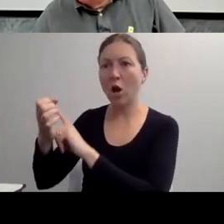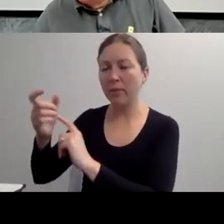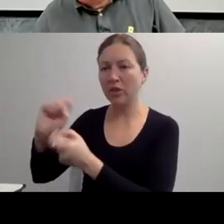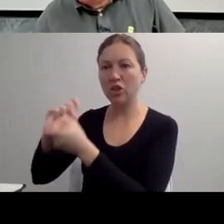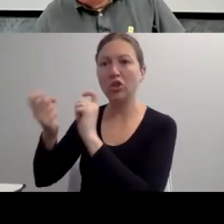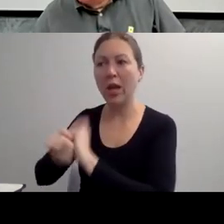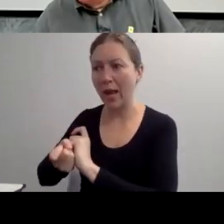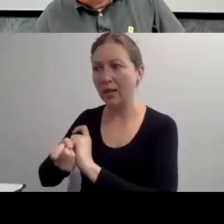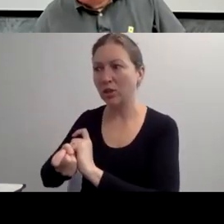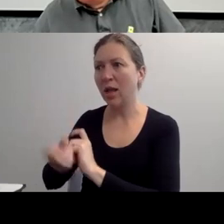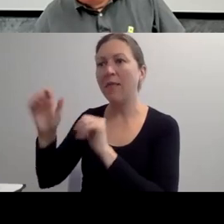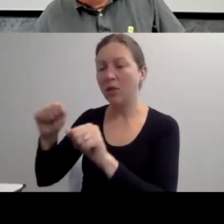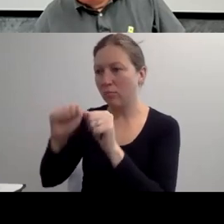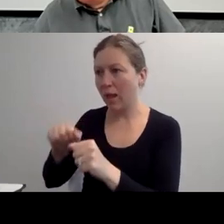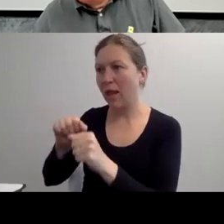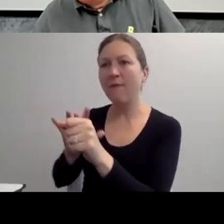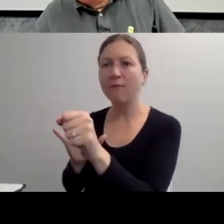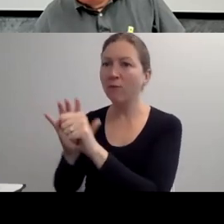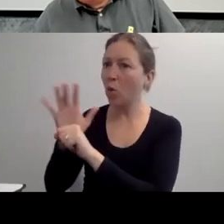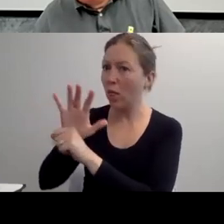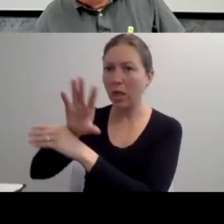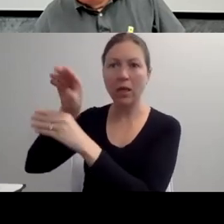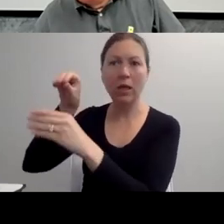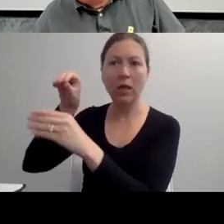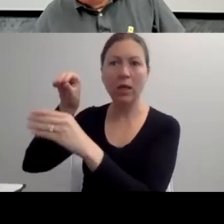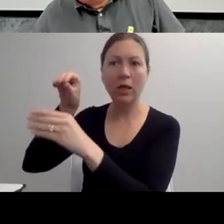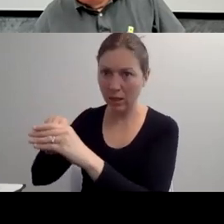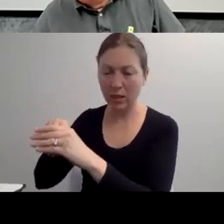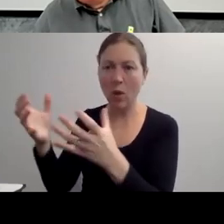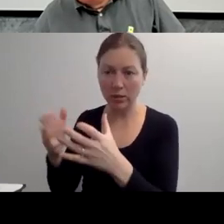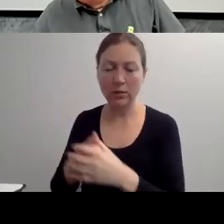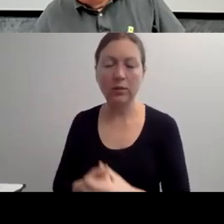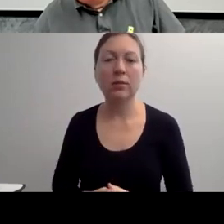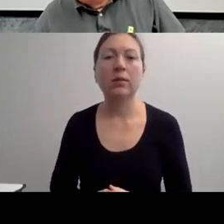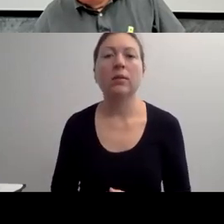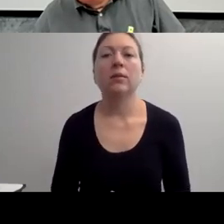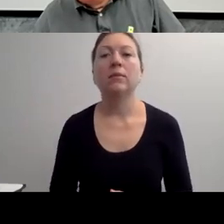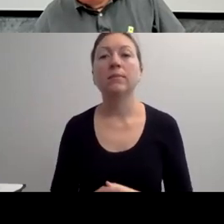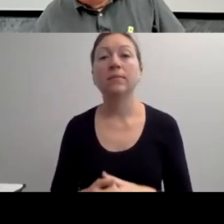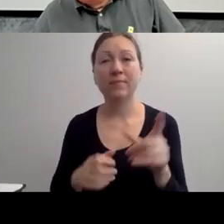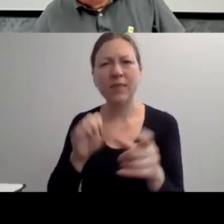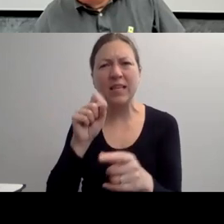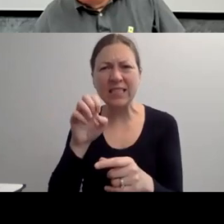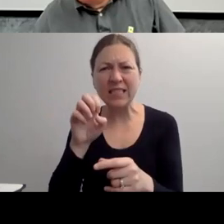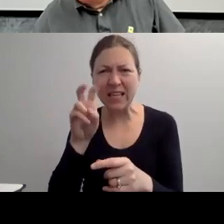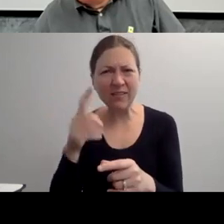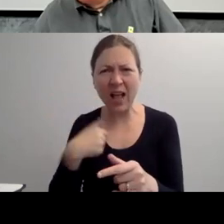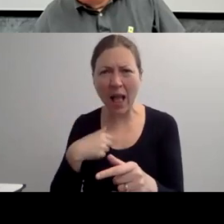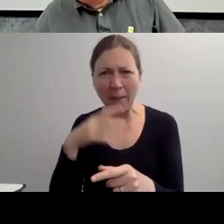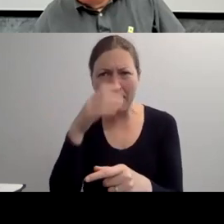OR I'M FINE WITH BEING TREATED AS A PATIENT WHEN I AM A PATIENT.